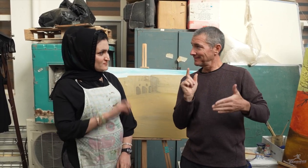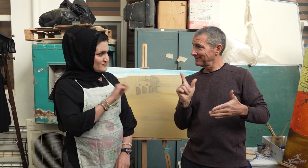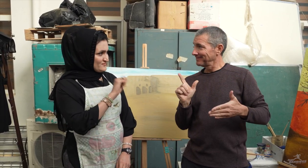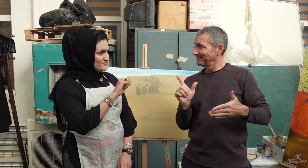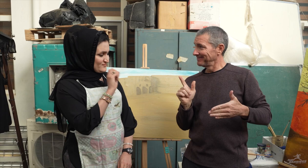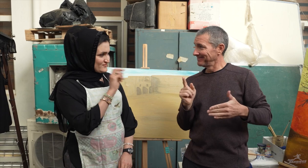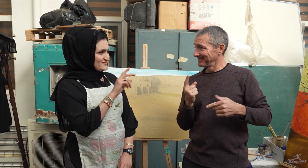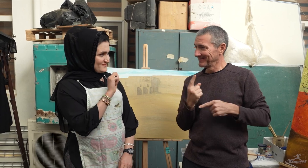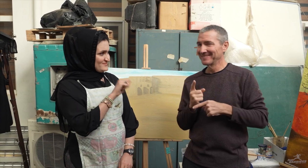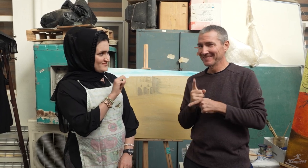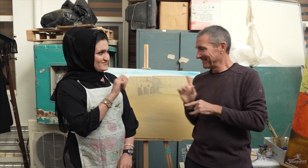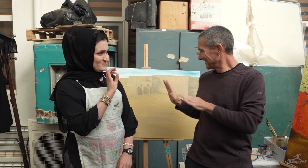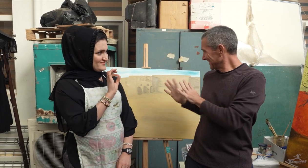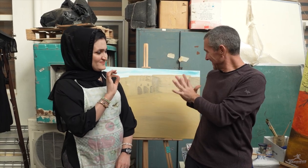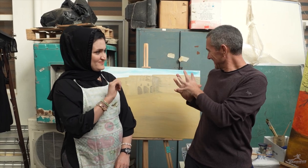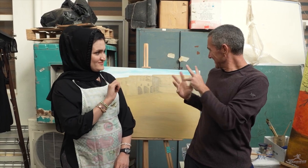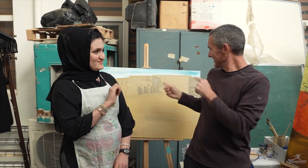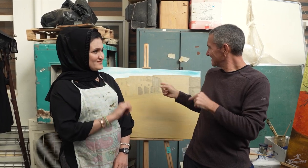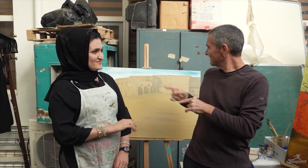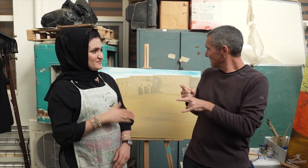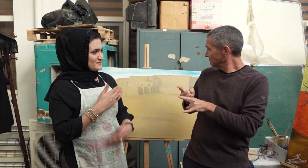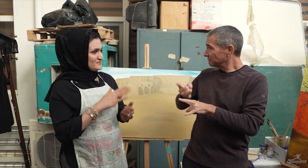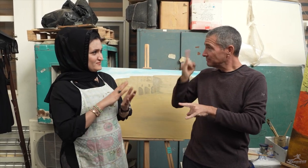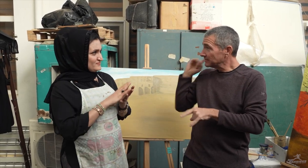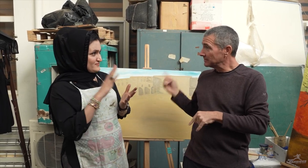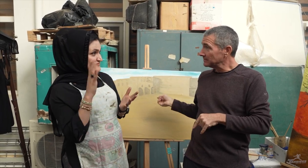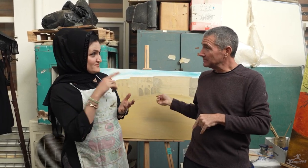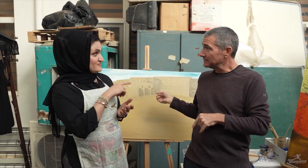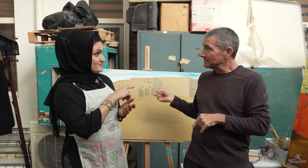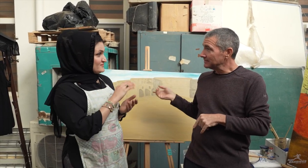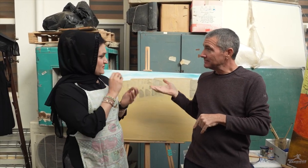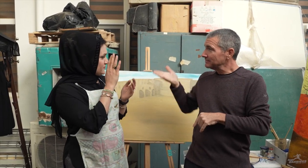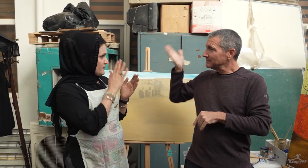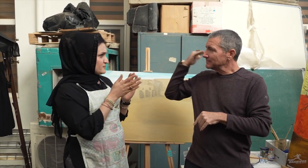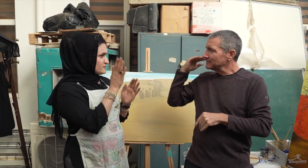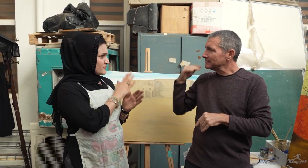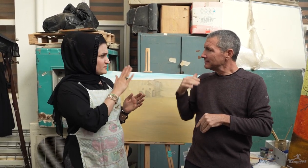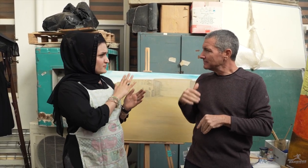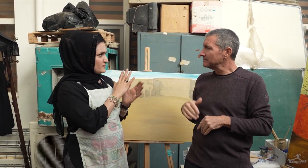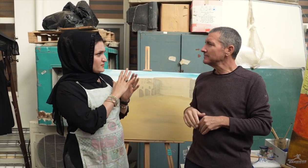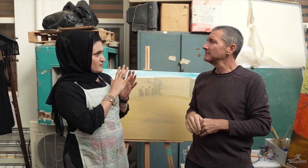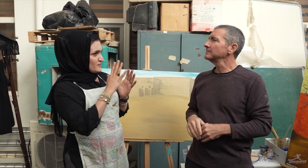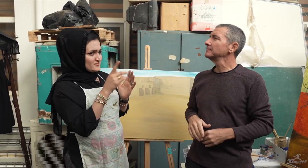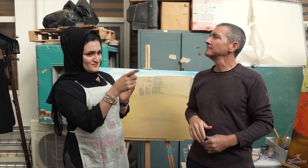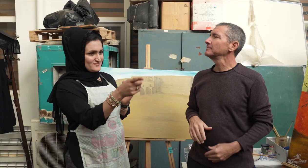True, you're correct. Is it based on historic Iraqi culture?